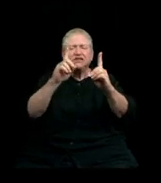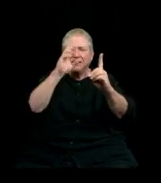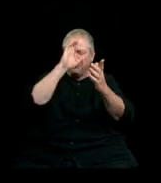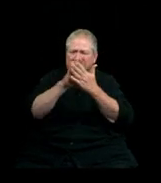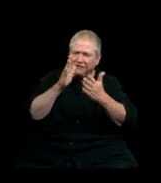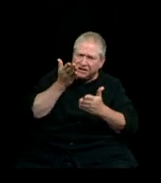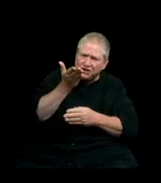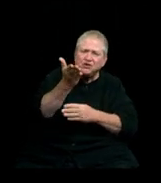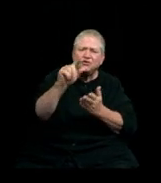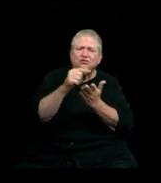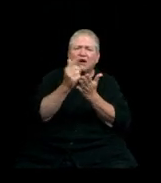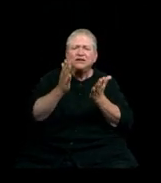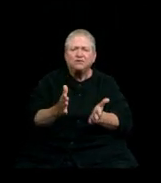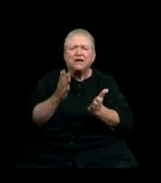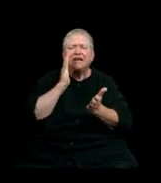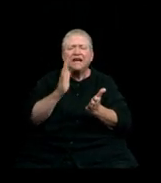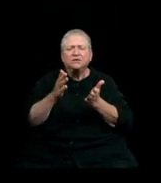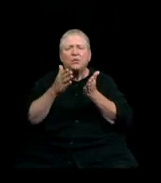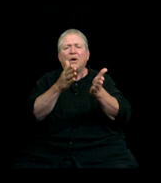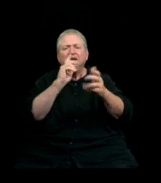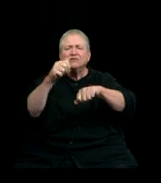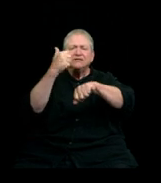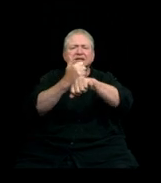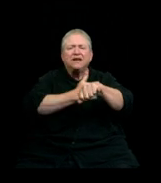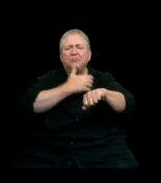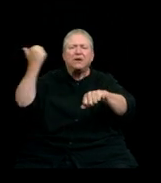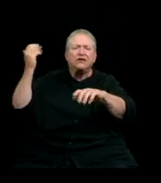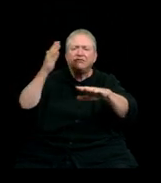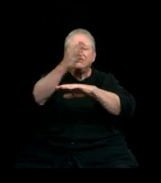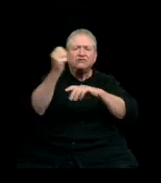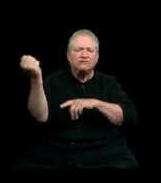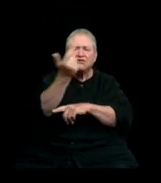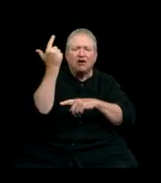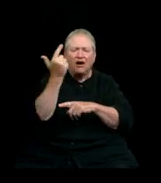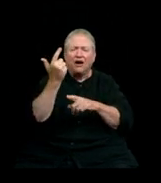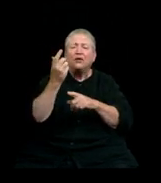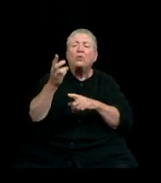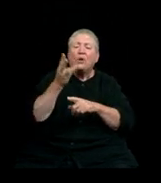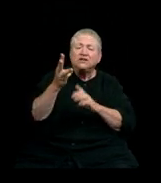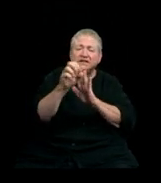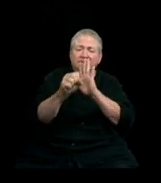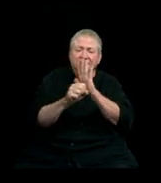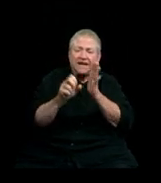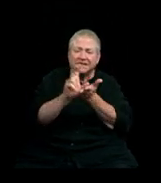as the pathway to create brighter futures for all. The people of Washington have invested in your future, so you may develop your talents